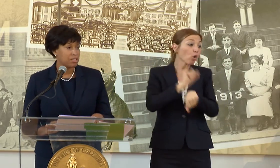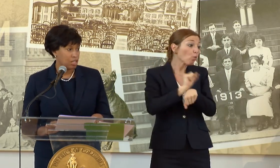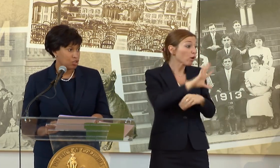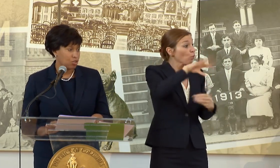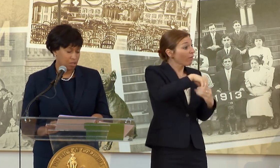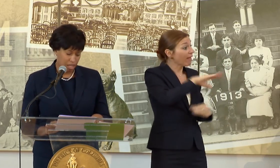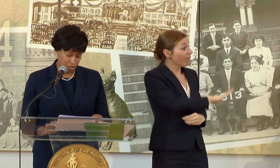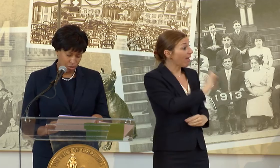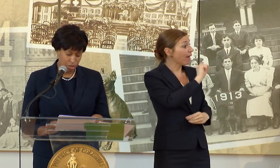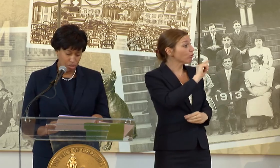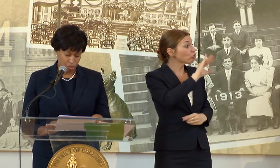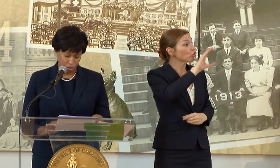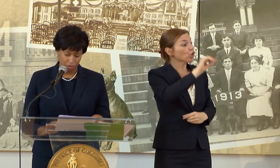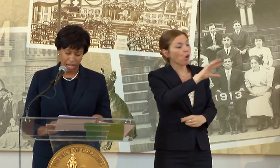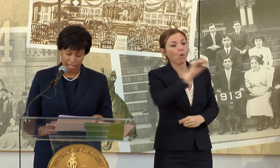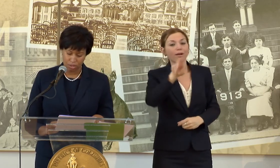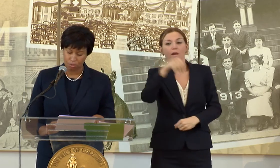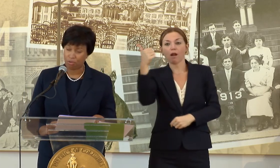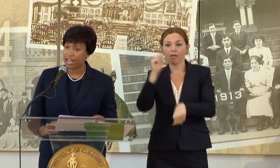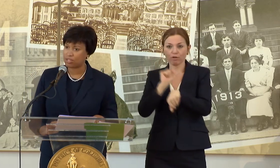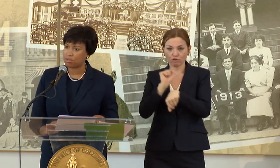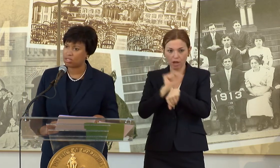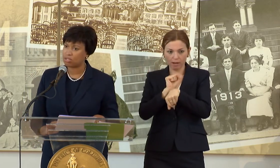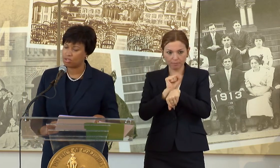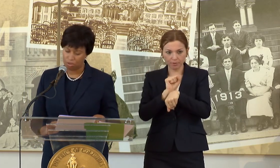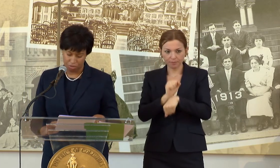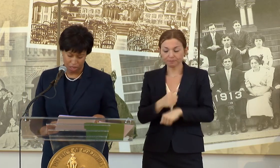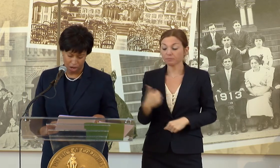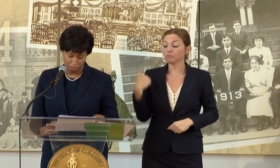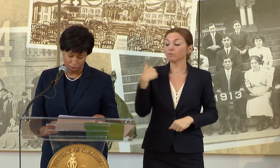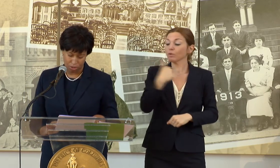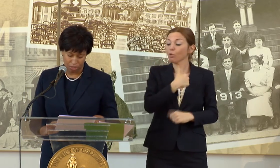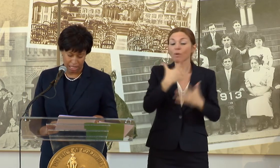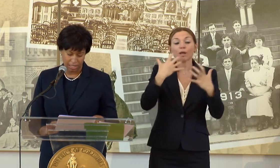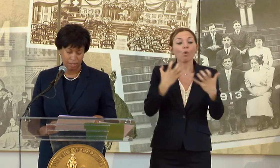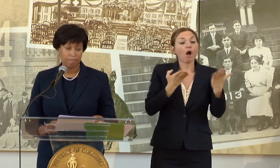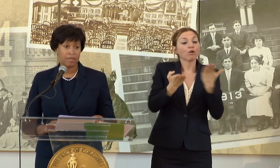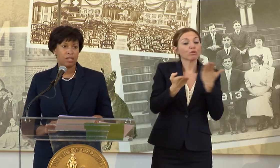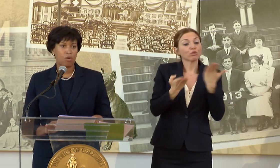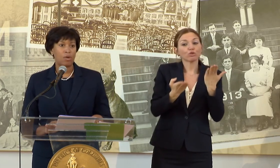POTENTIAL, UNDER-SERVED HIGH SCHOOL GRADUATES TO CAREER OPPORTUNITIES.